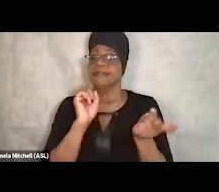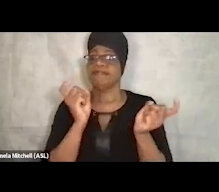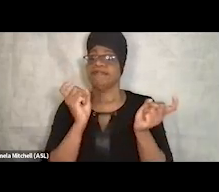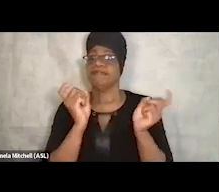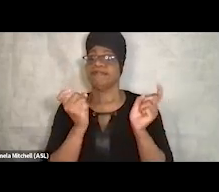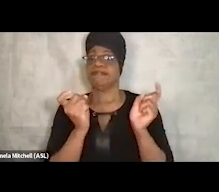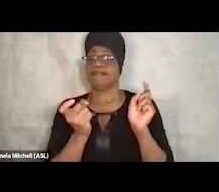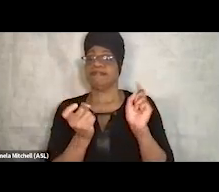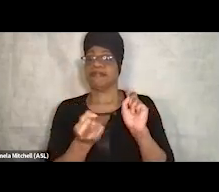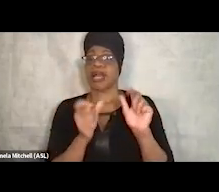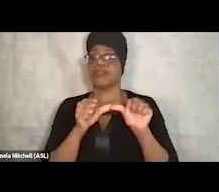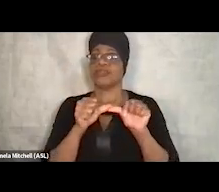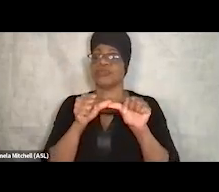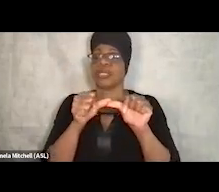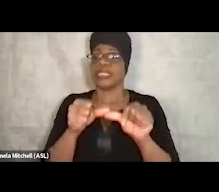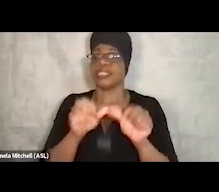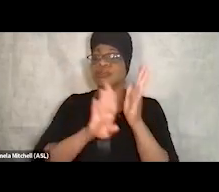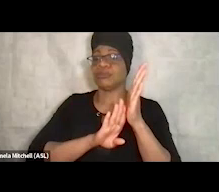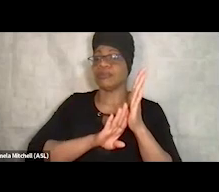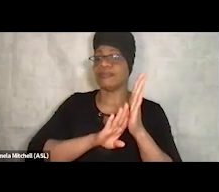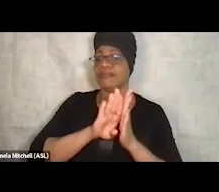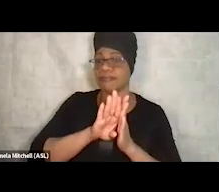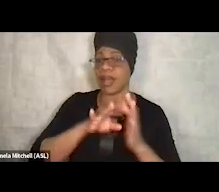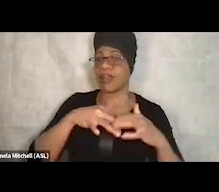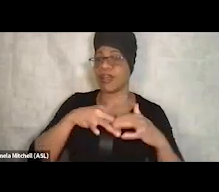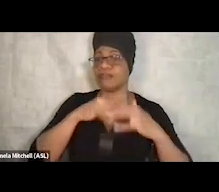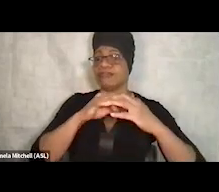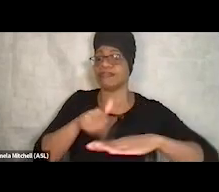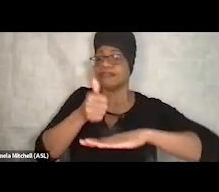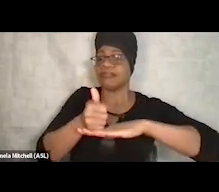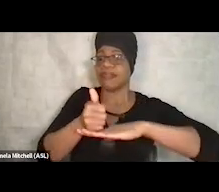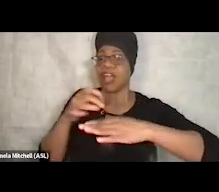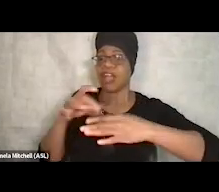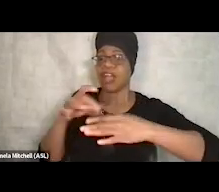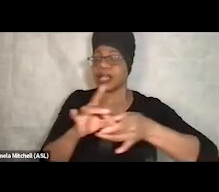to continue to develop relationships, and you never know where a partnership's gonna go.